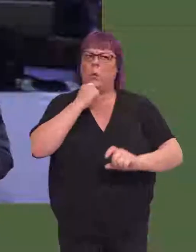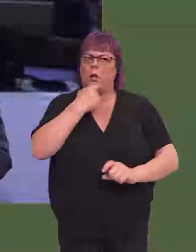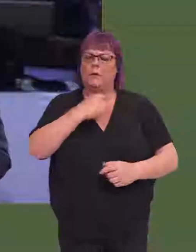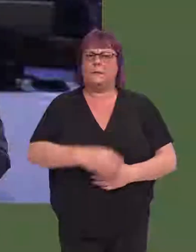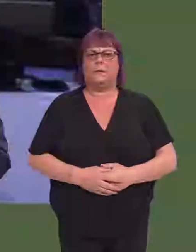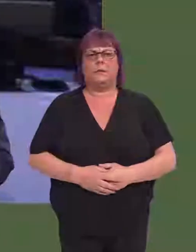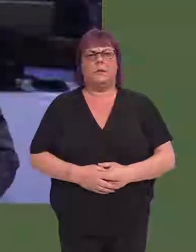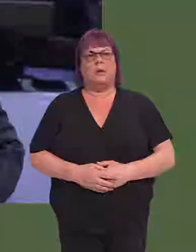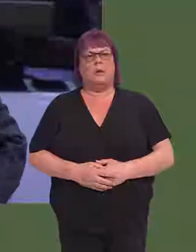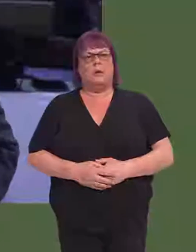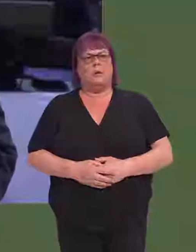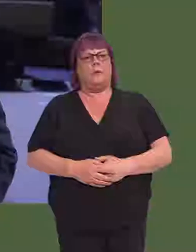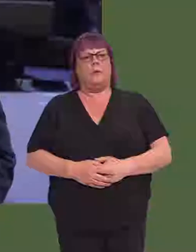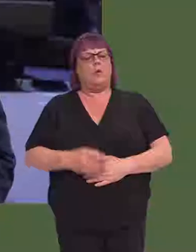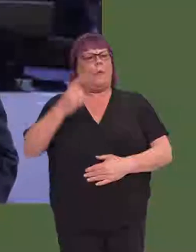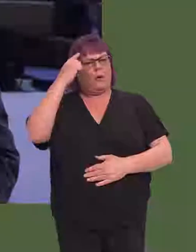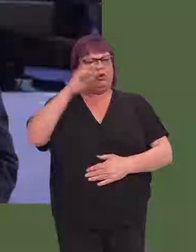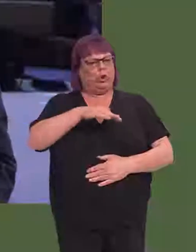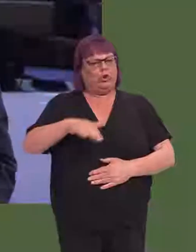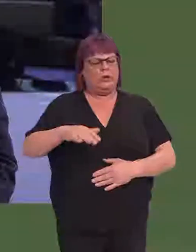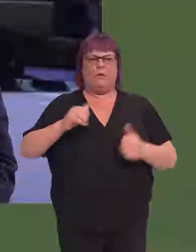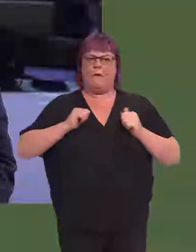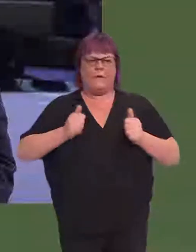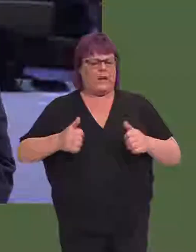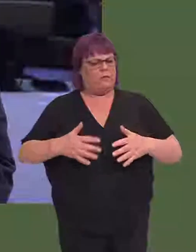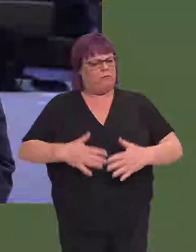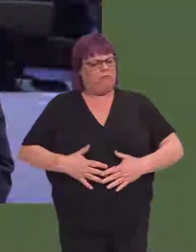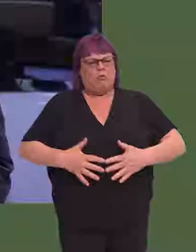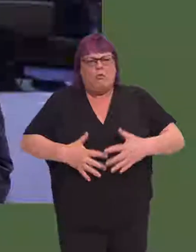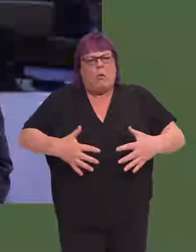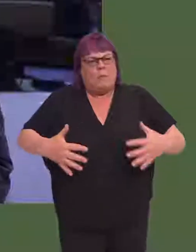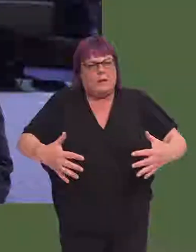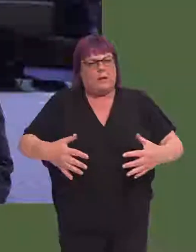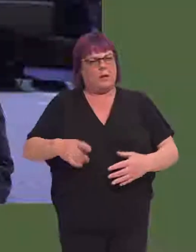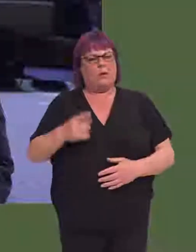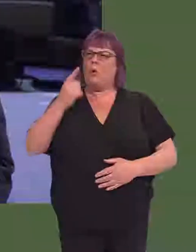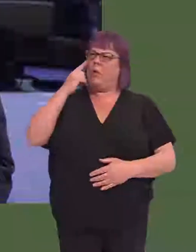Given that child obesity in Wales is soaring, will the First Minister update this Assembly